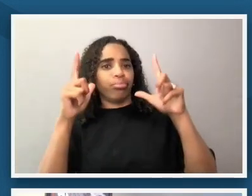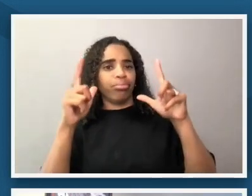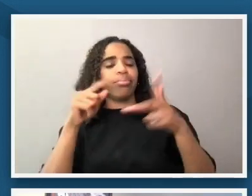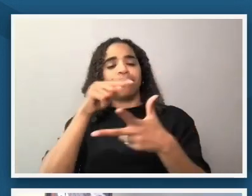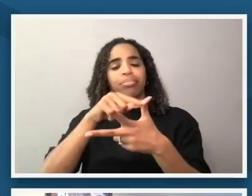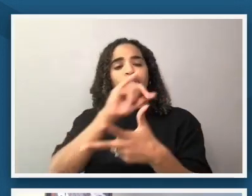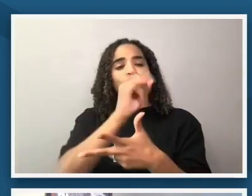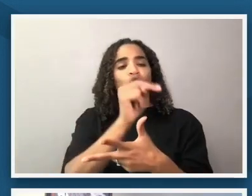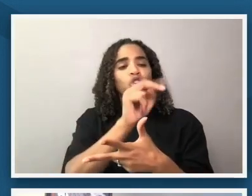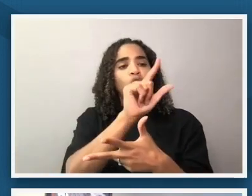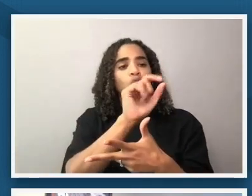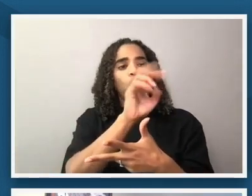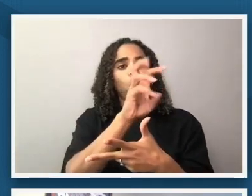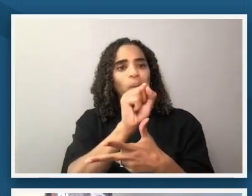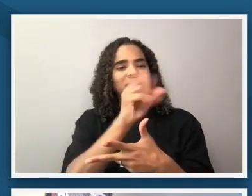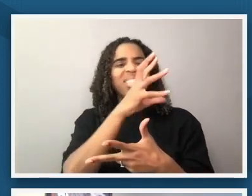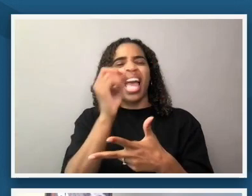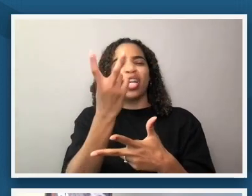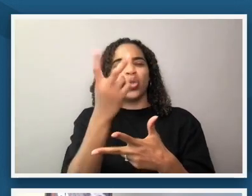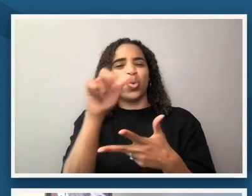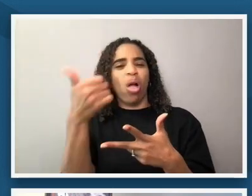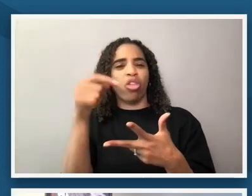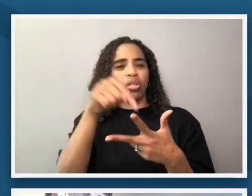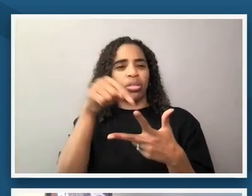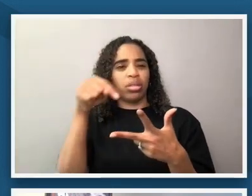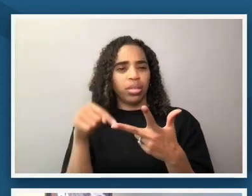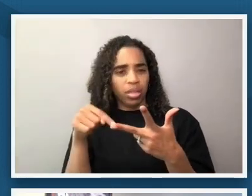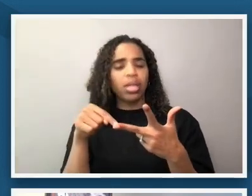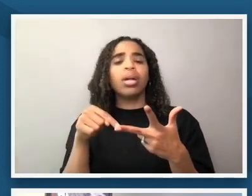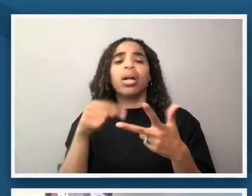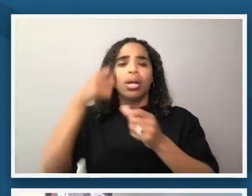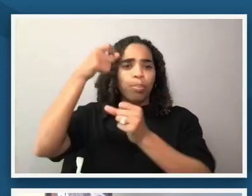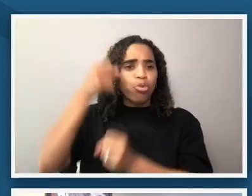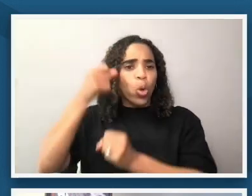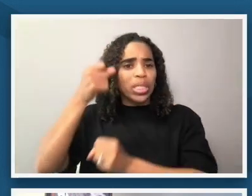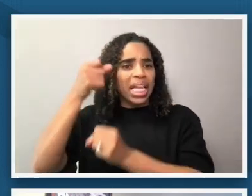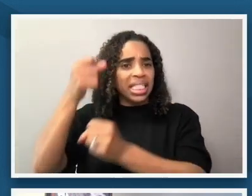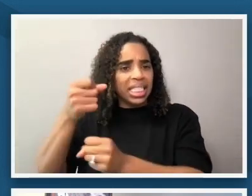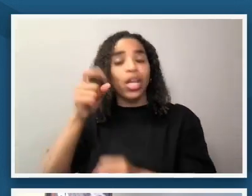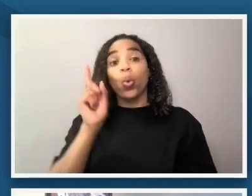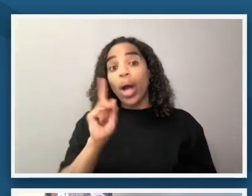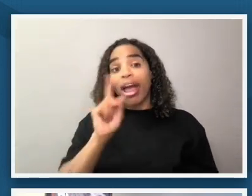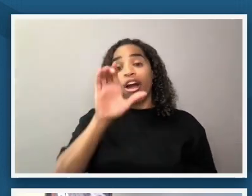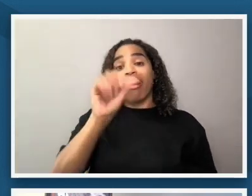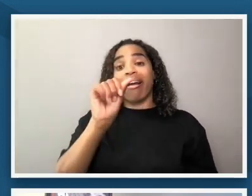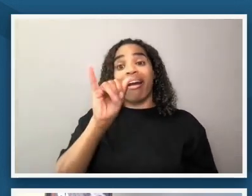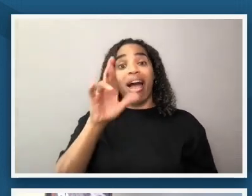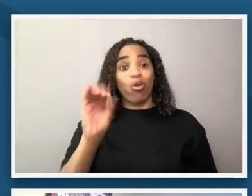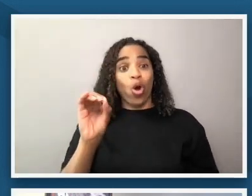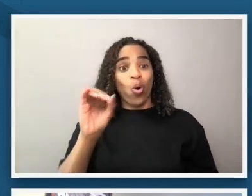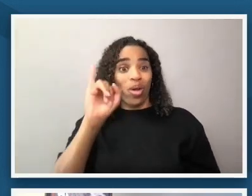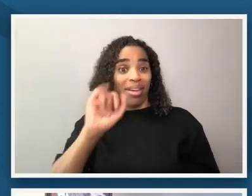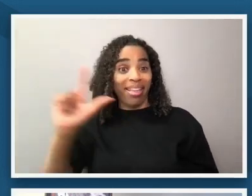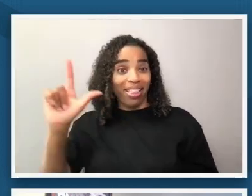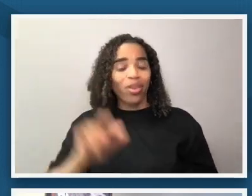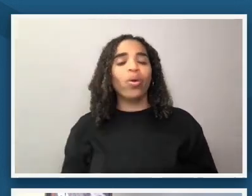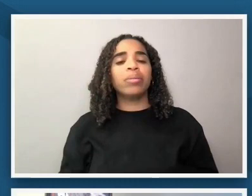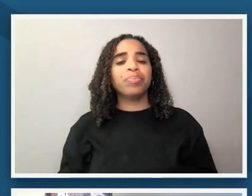and others protesting in cairo illinois